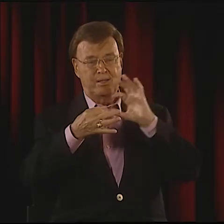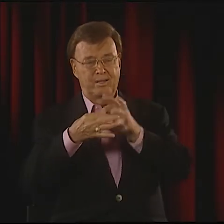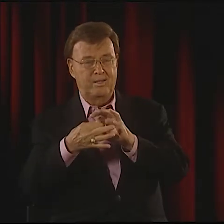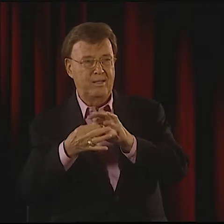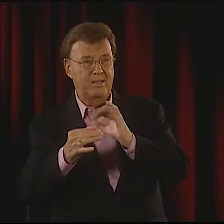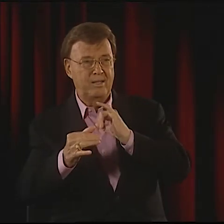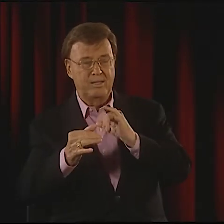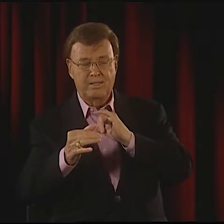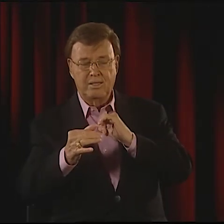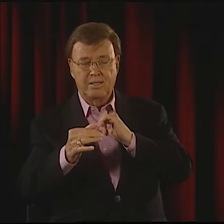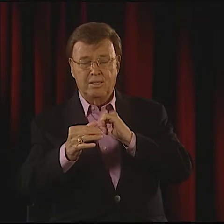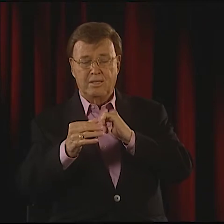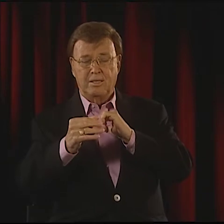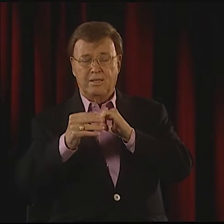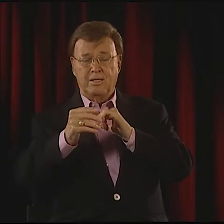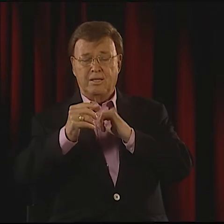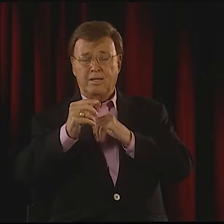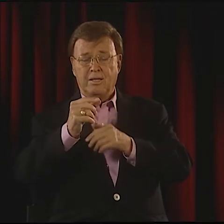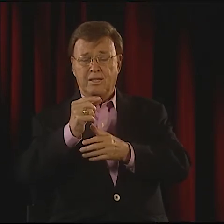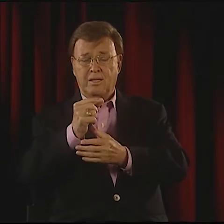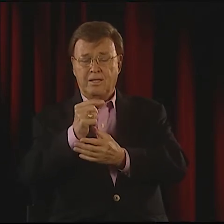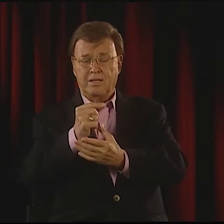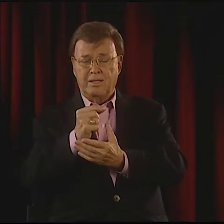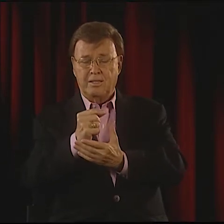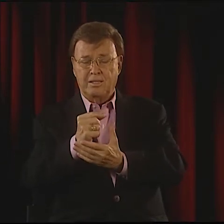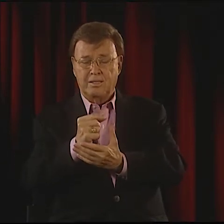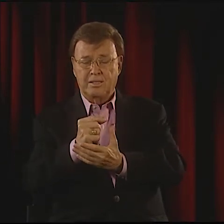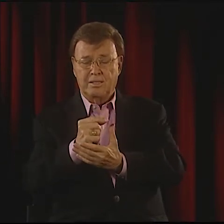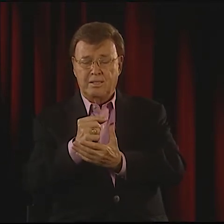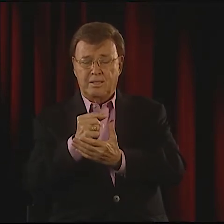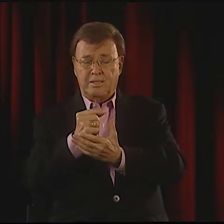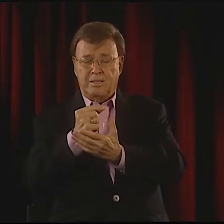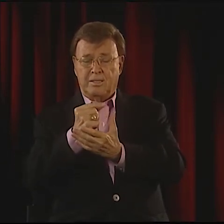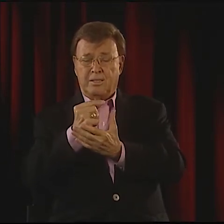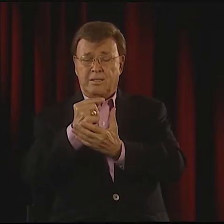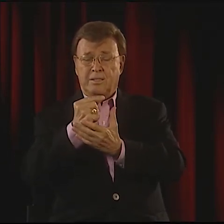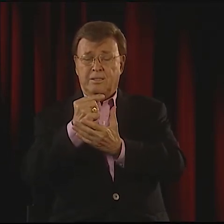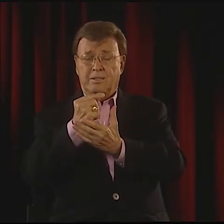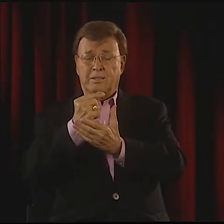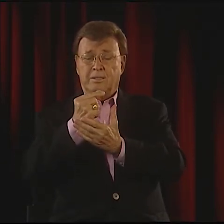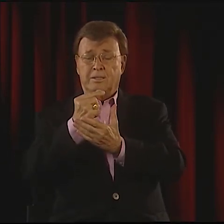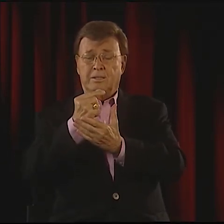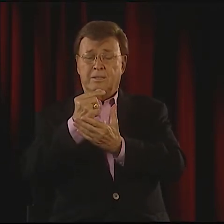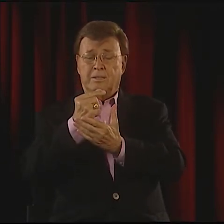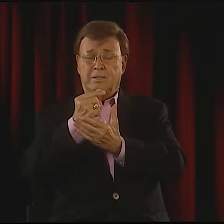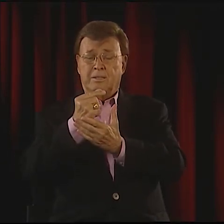WITH THE SUBJECT OF WHAT YOU ARE DOING. AS THE BIRD IS DYING, YOU NEED TO CONNECT TO THAT